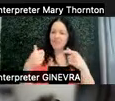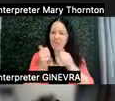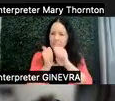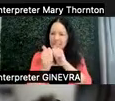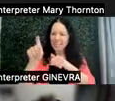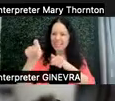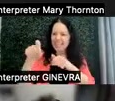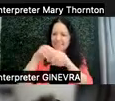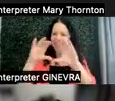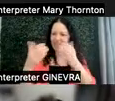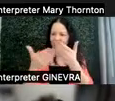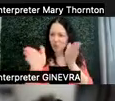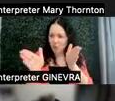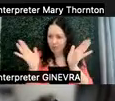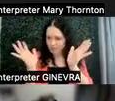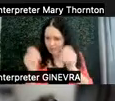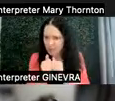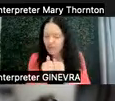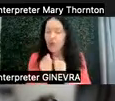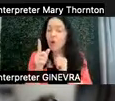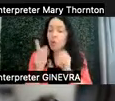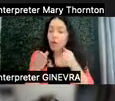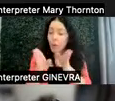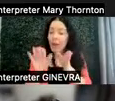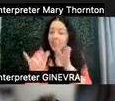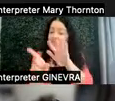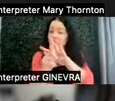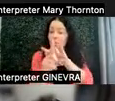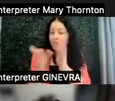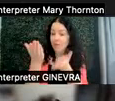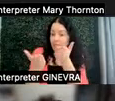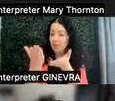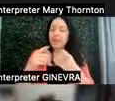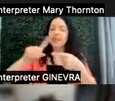And so one of the ways that might show up is that when you have one student that